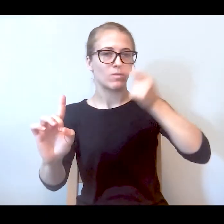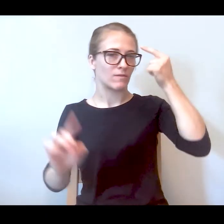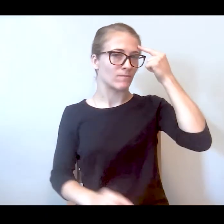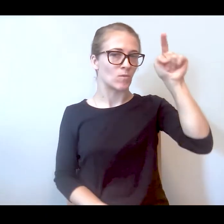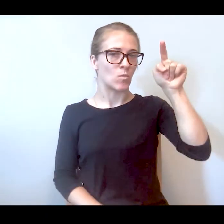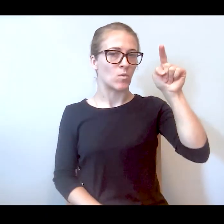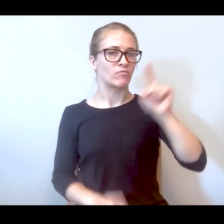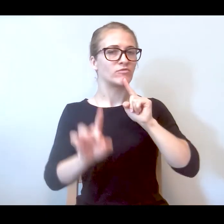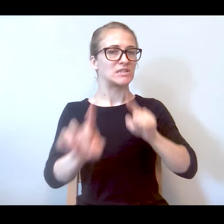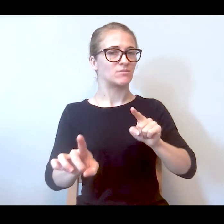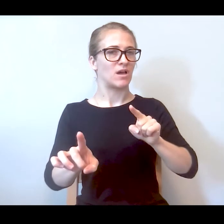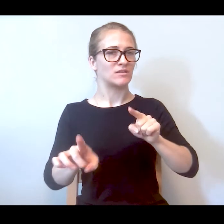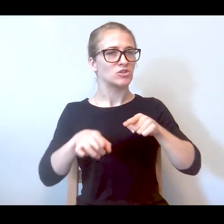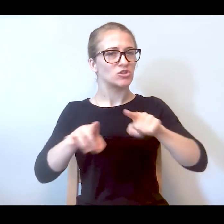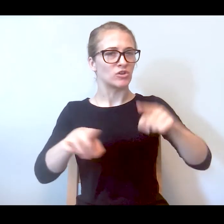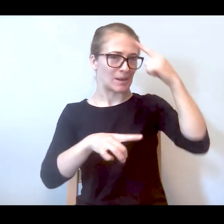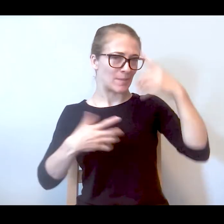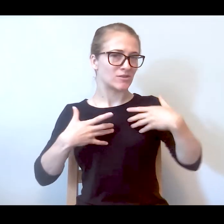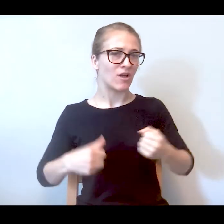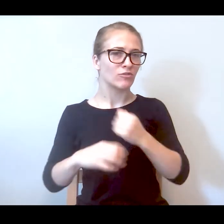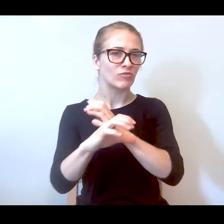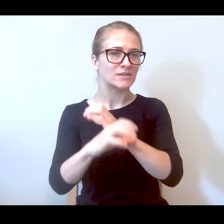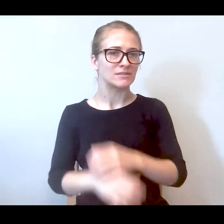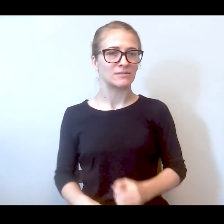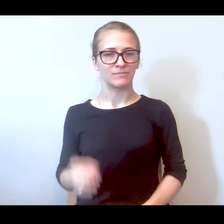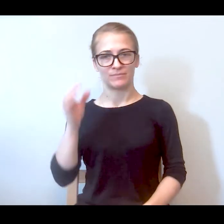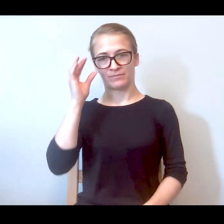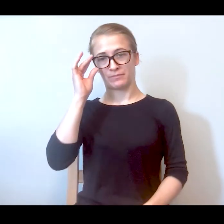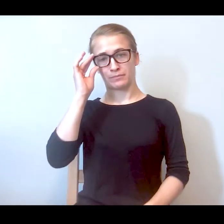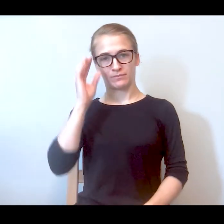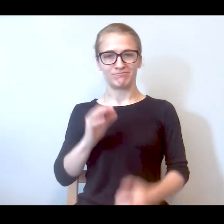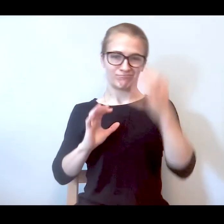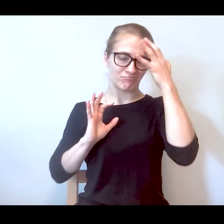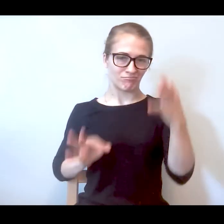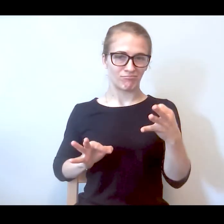someone is in a mental health crisis. Definitely. Well, first of all, you